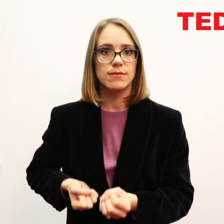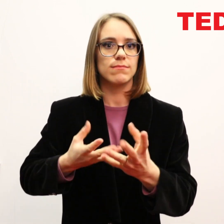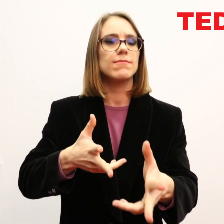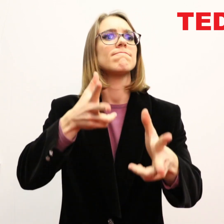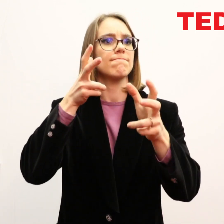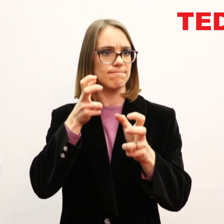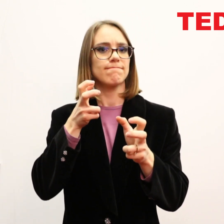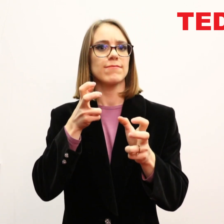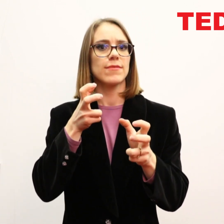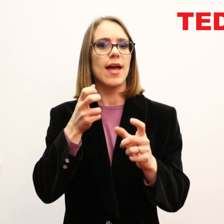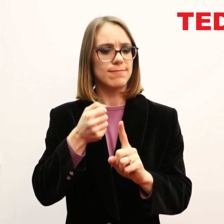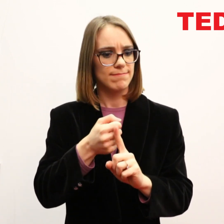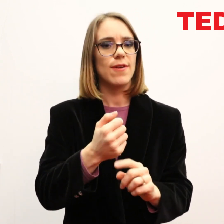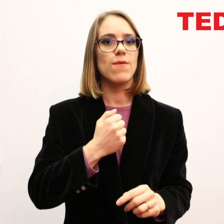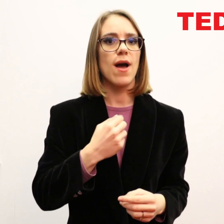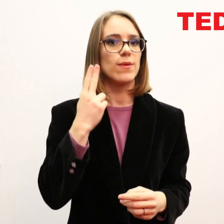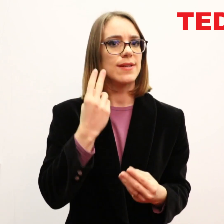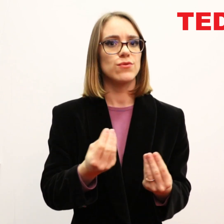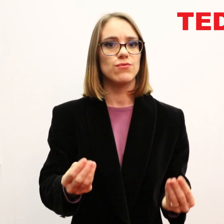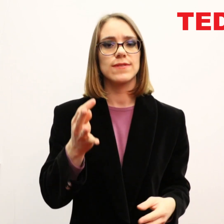and to have their voices heard for our children’s future.